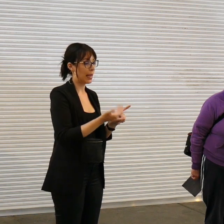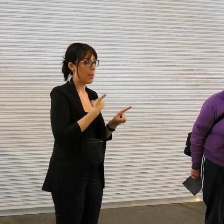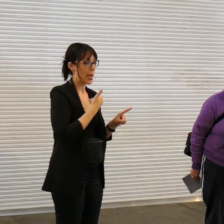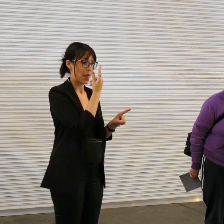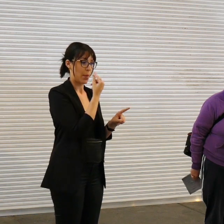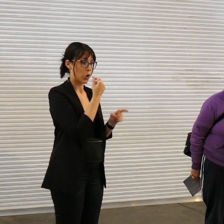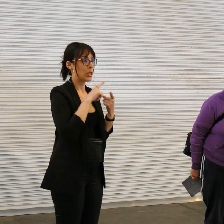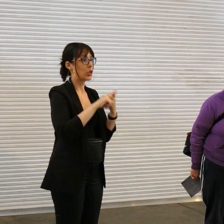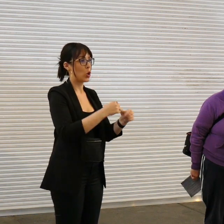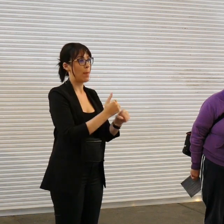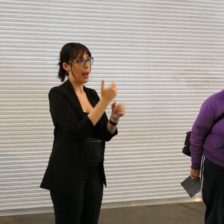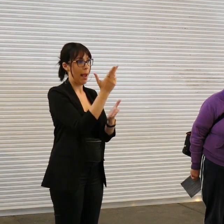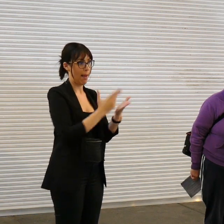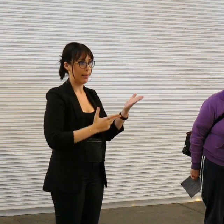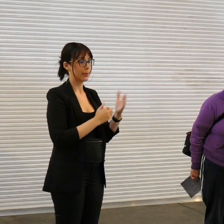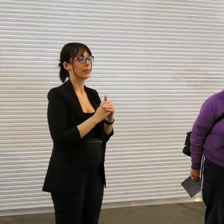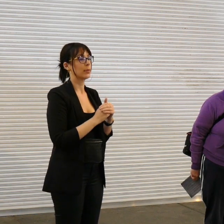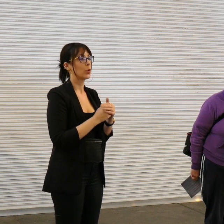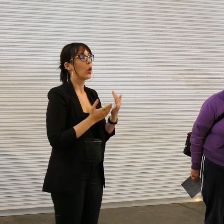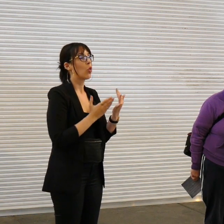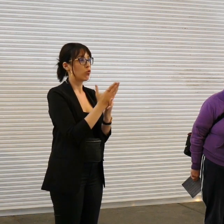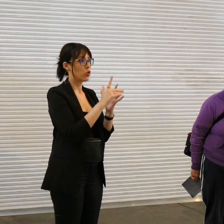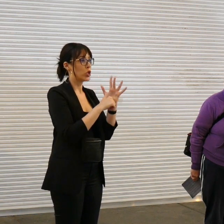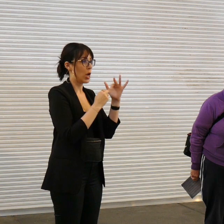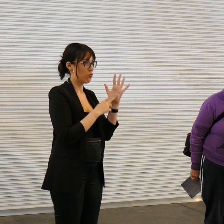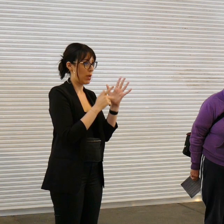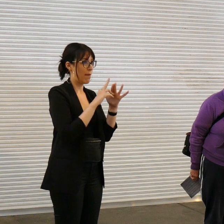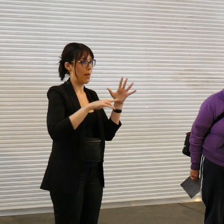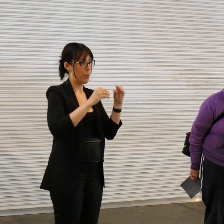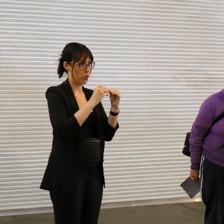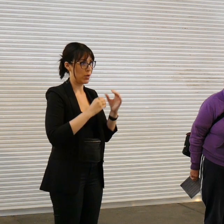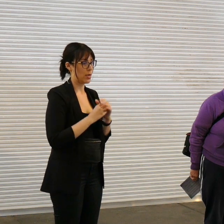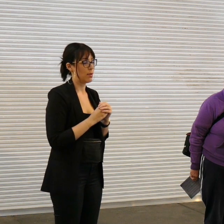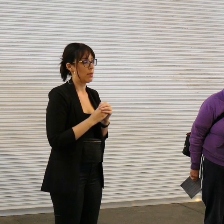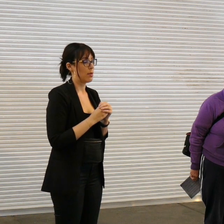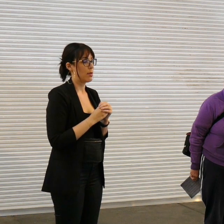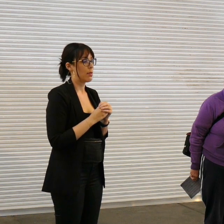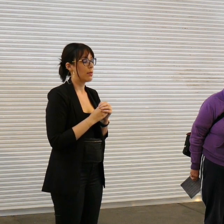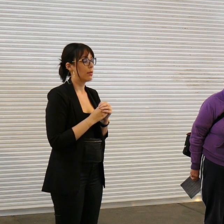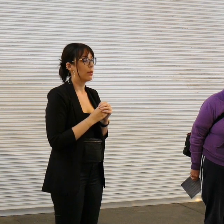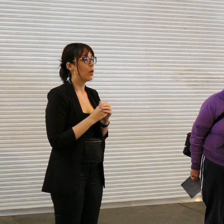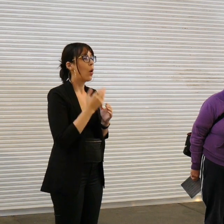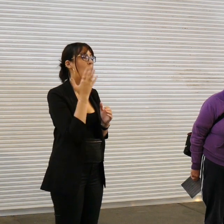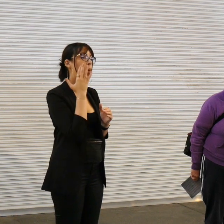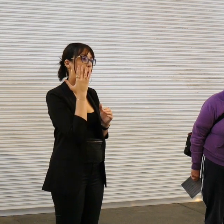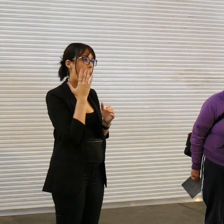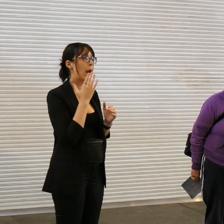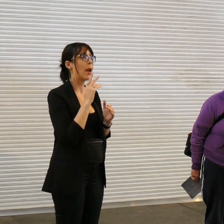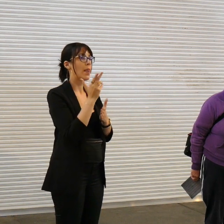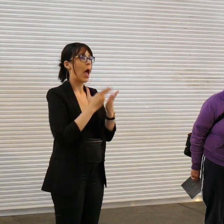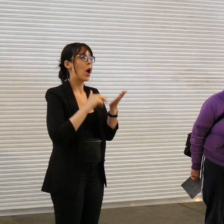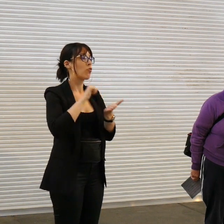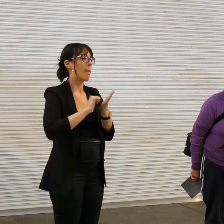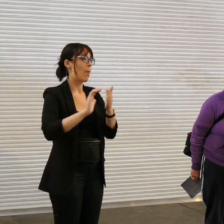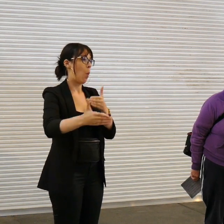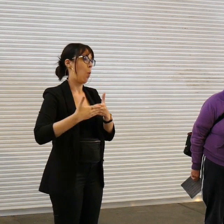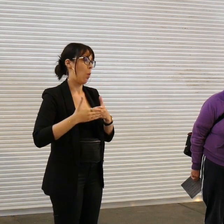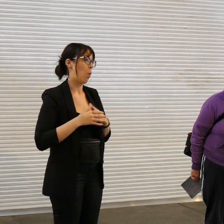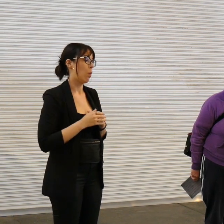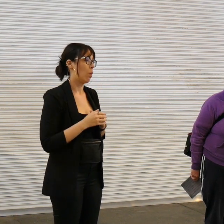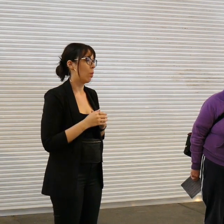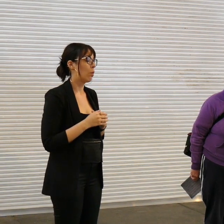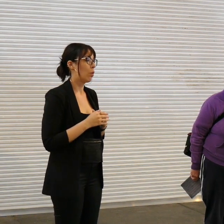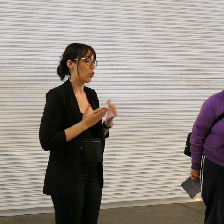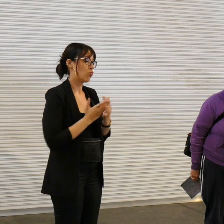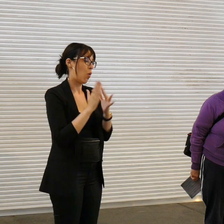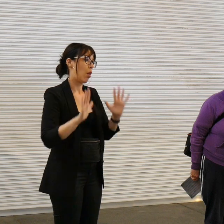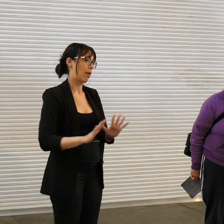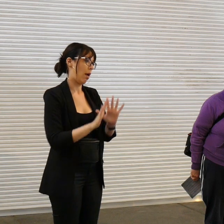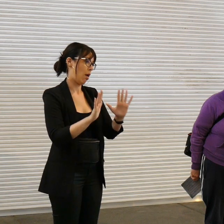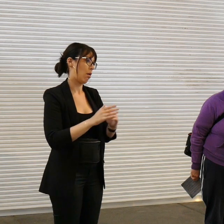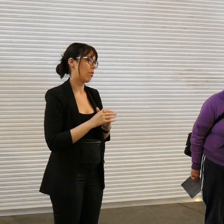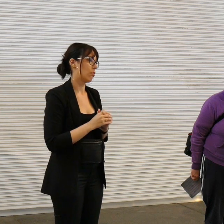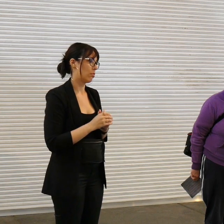my work during January February when Art Shop was closed but over the holidays and I continue